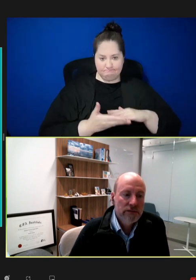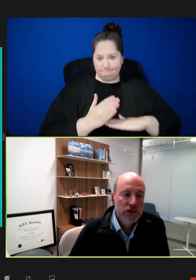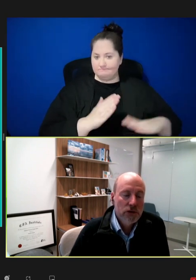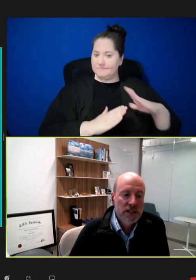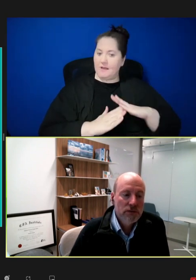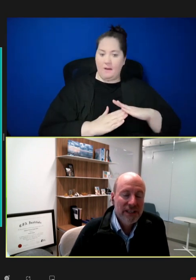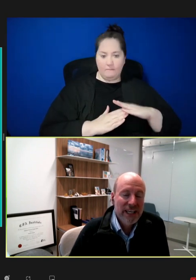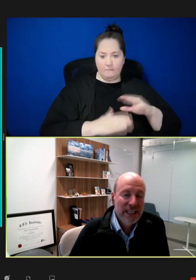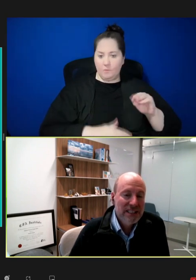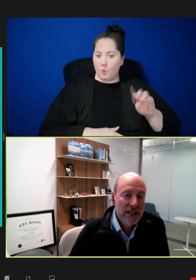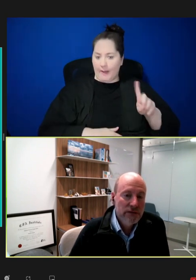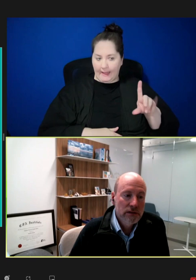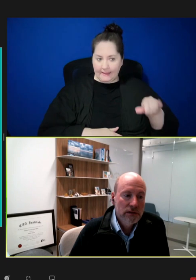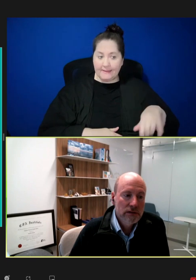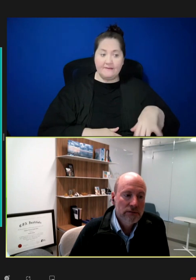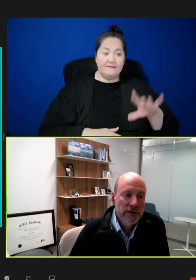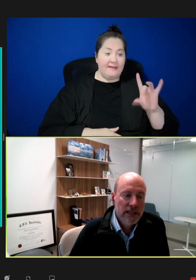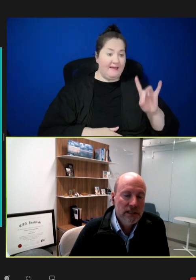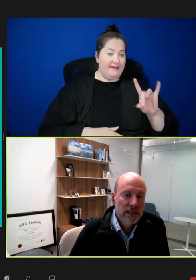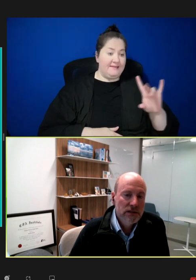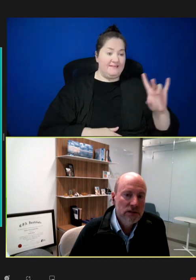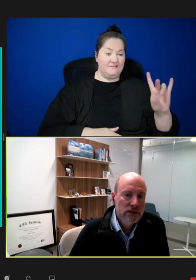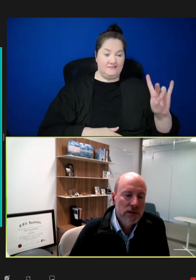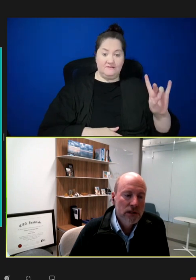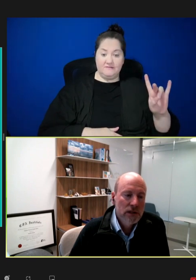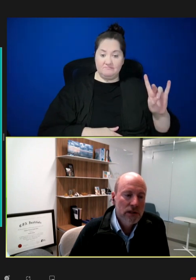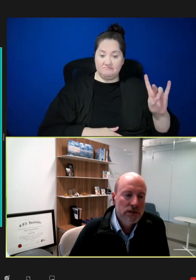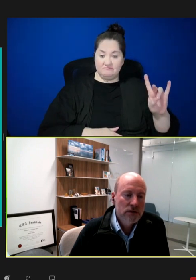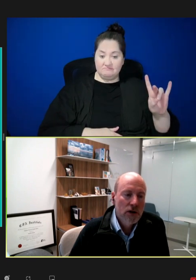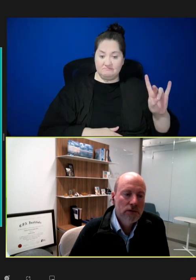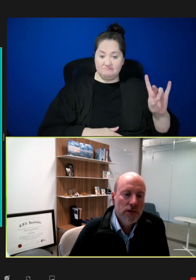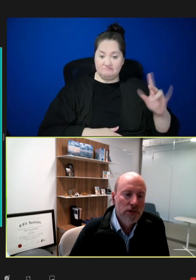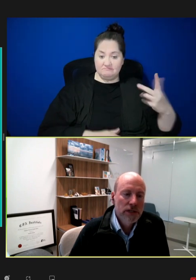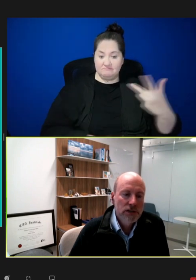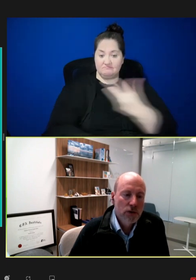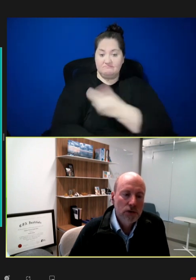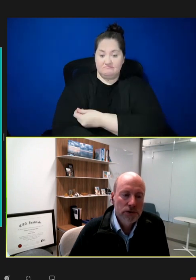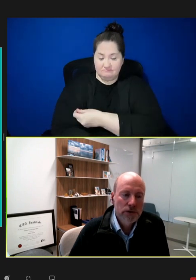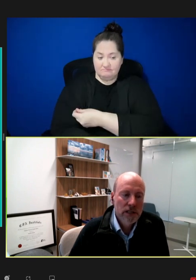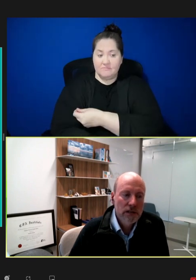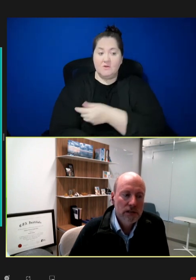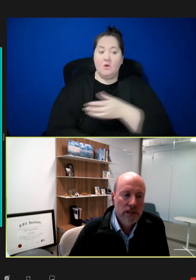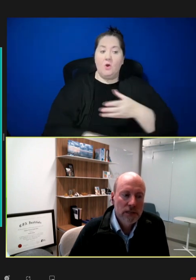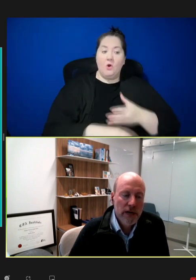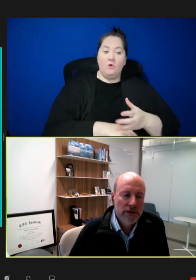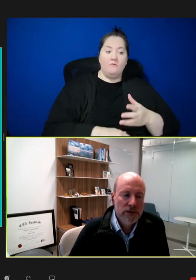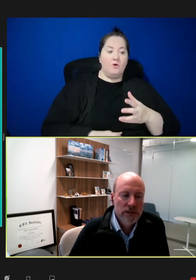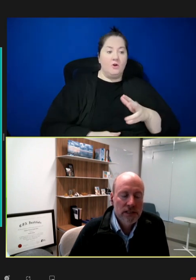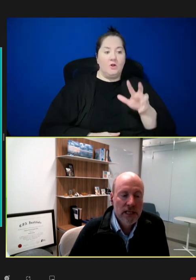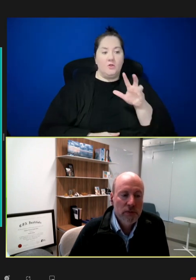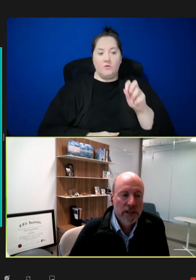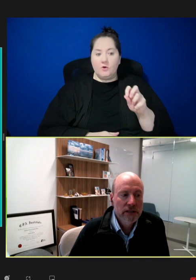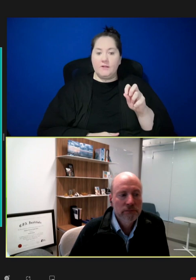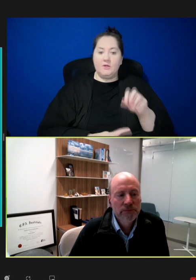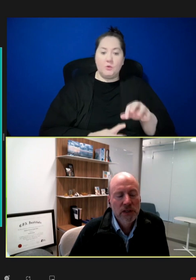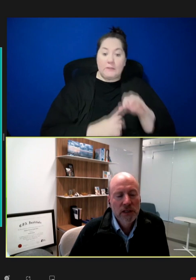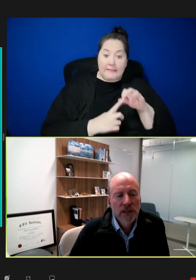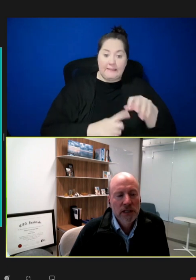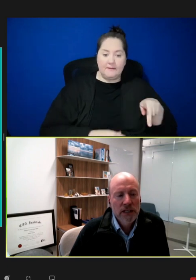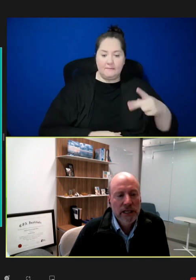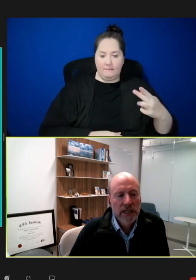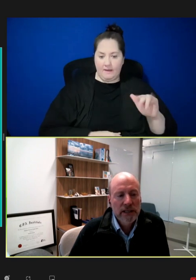of choice with 87 vaccines. It's over 30 total unique pathogens in that bucket. And